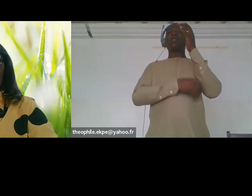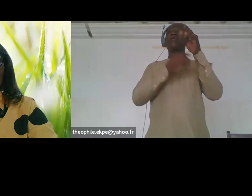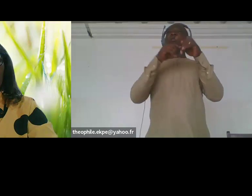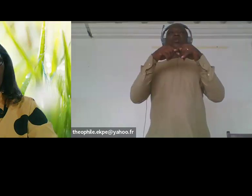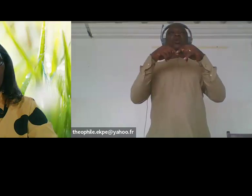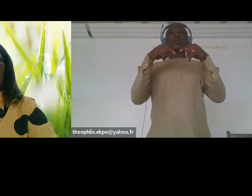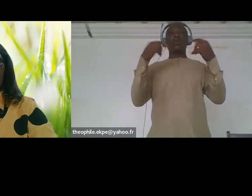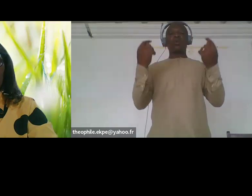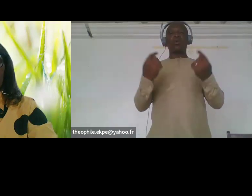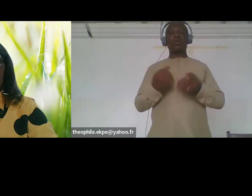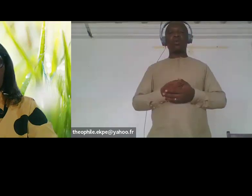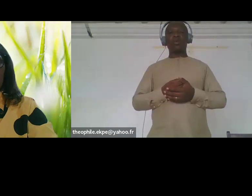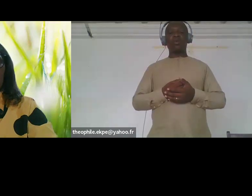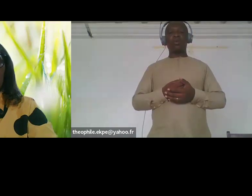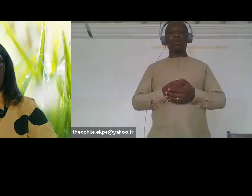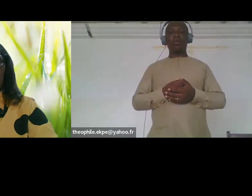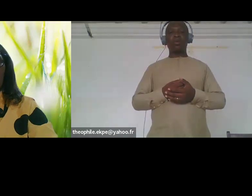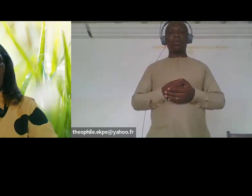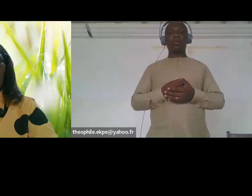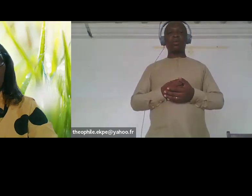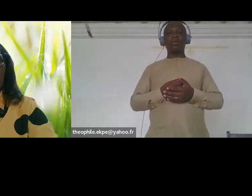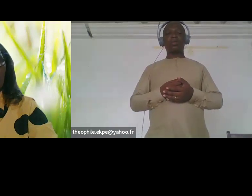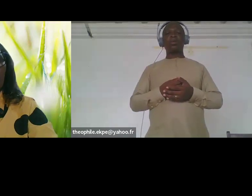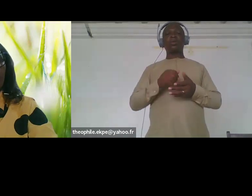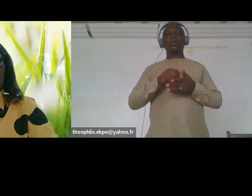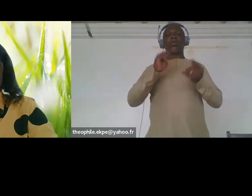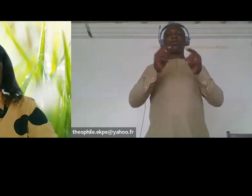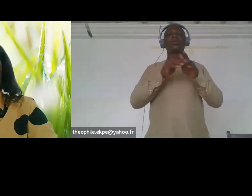gender inequalities uh the lack of drinking